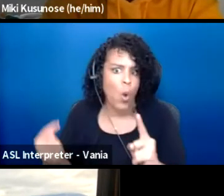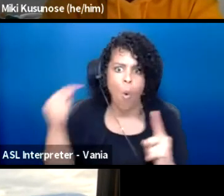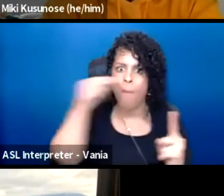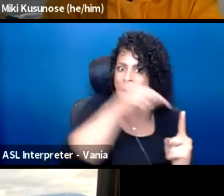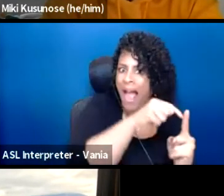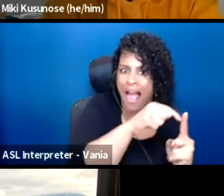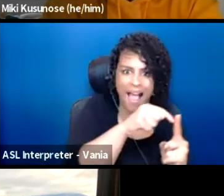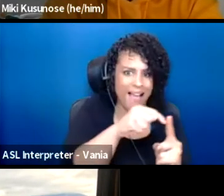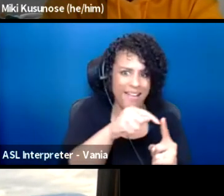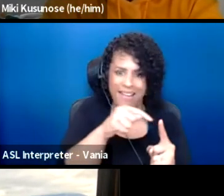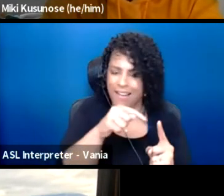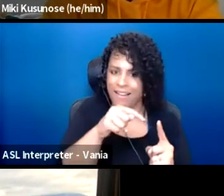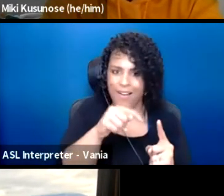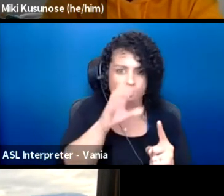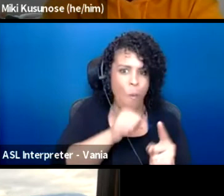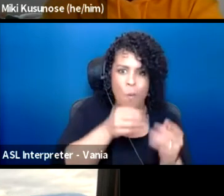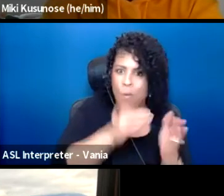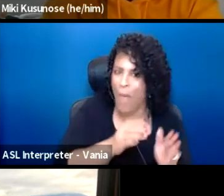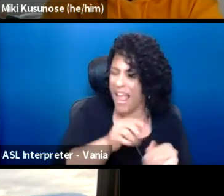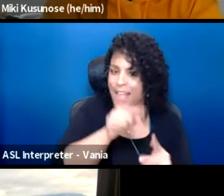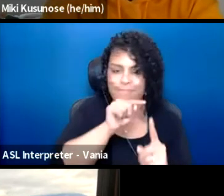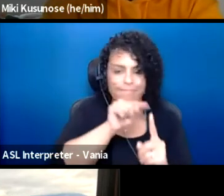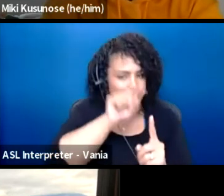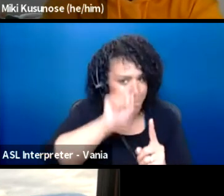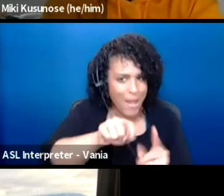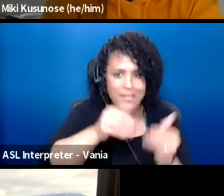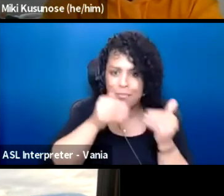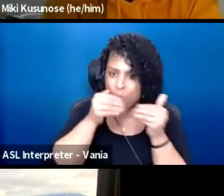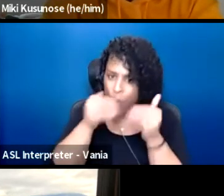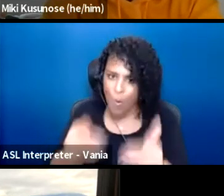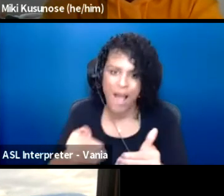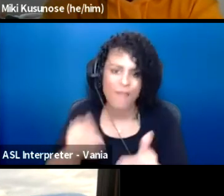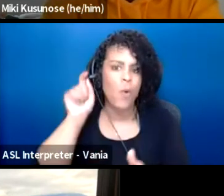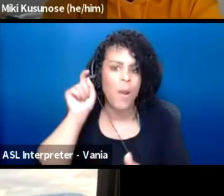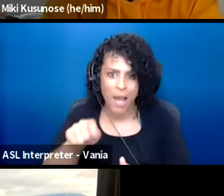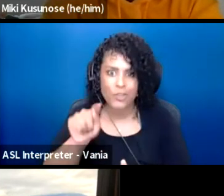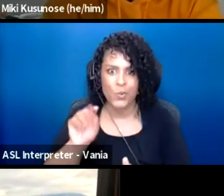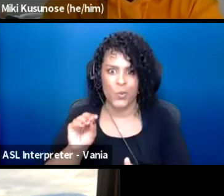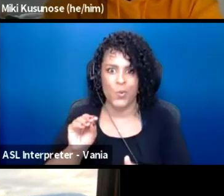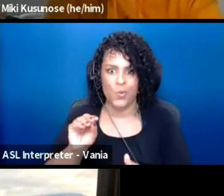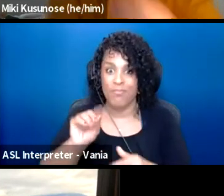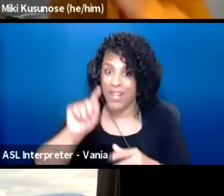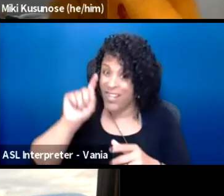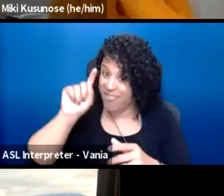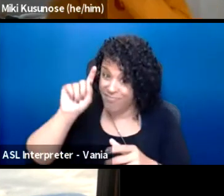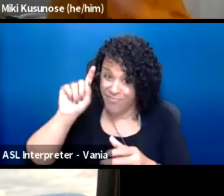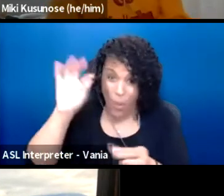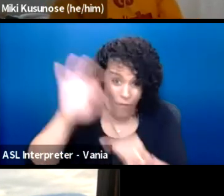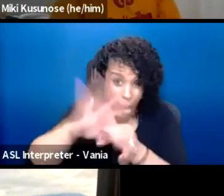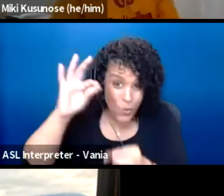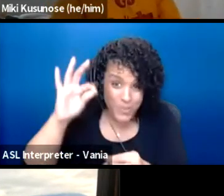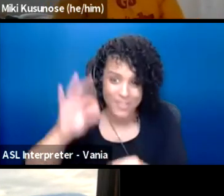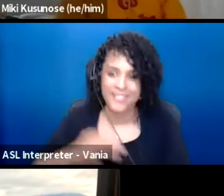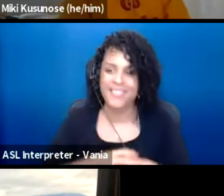and we can only move forward and we have to. So vote. Thank you, Kathy.